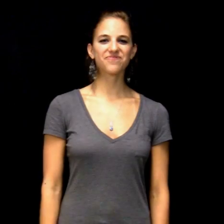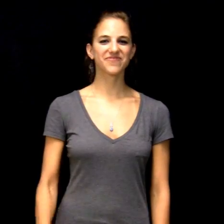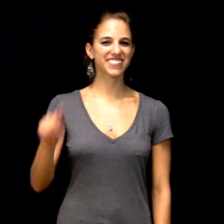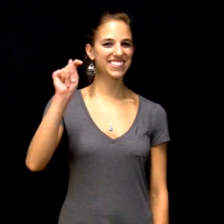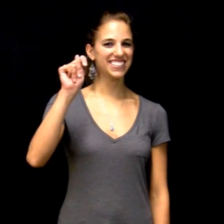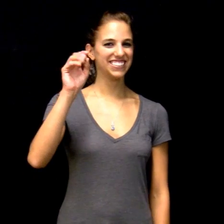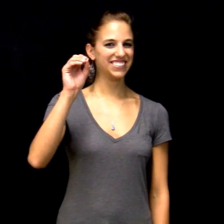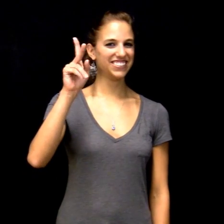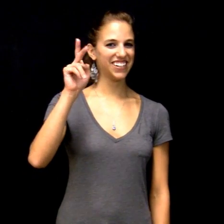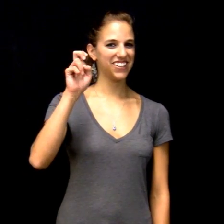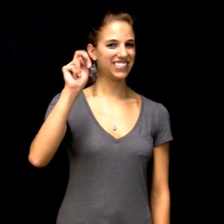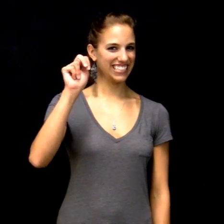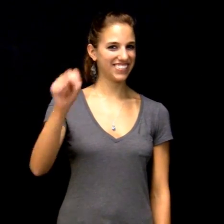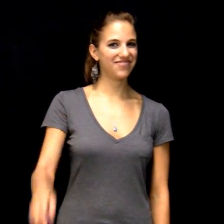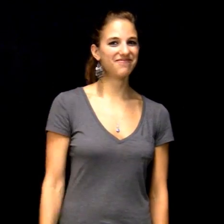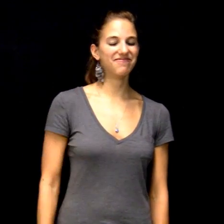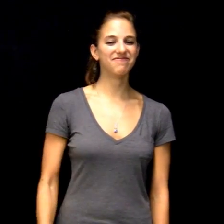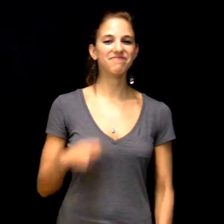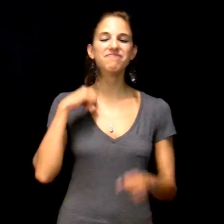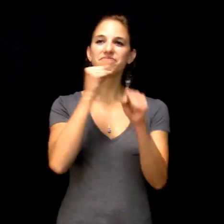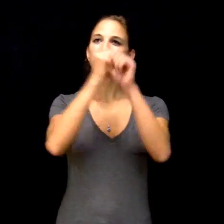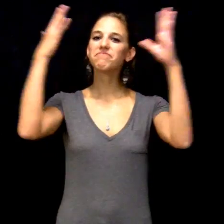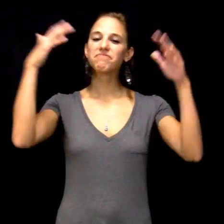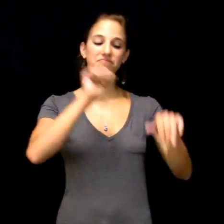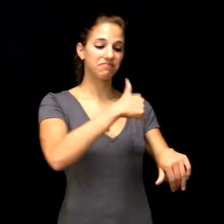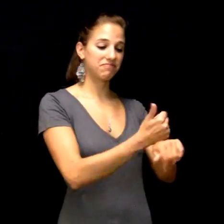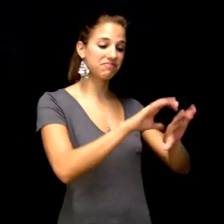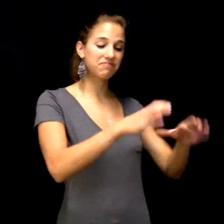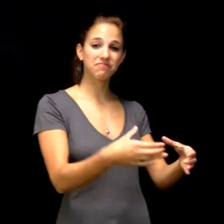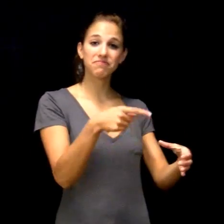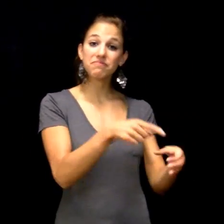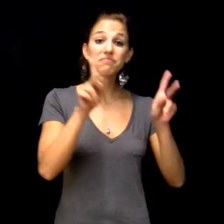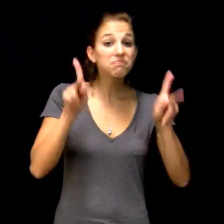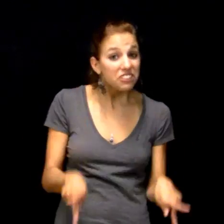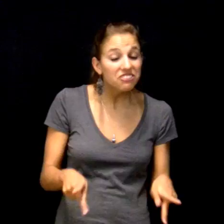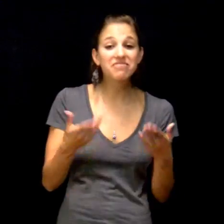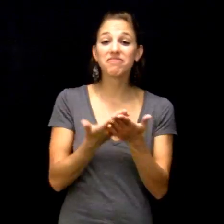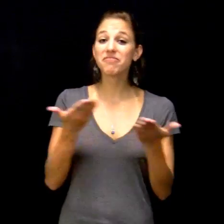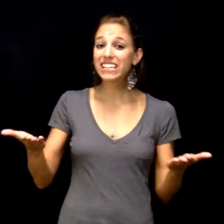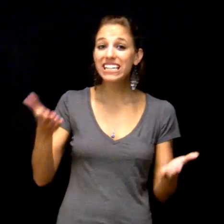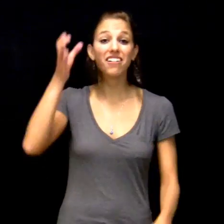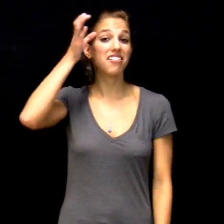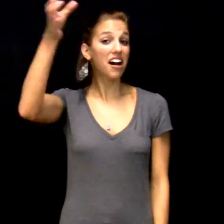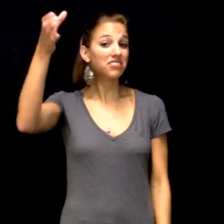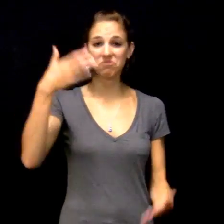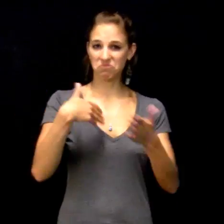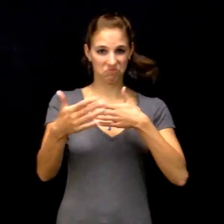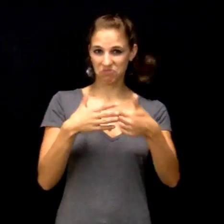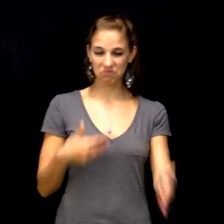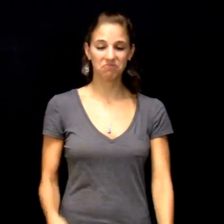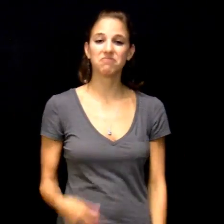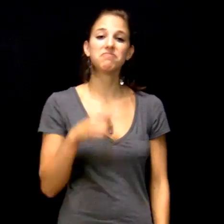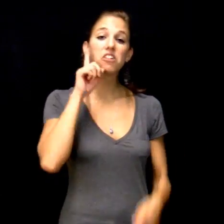Token is used as a category which can be persons, things, concepts or anything else. For example,